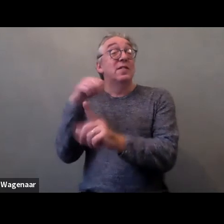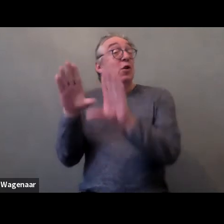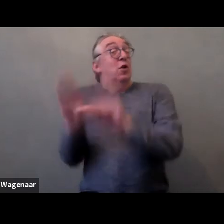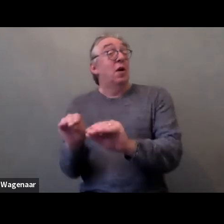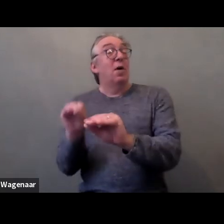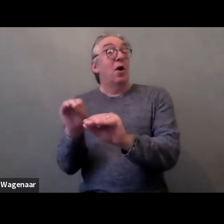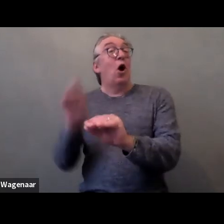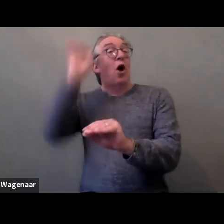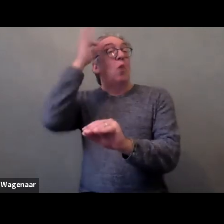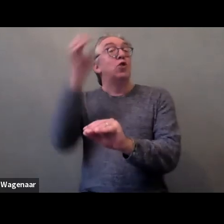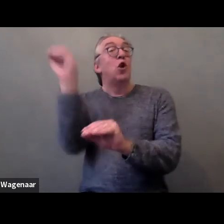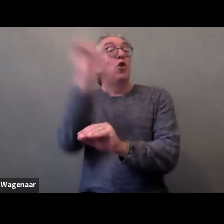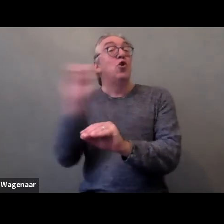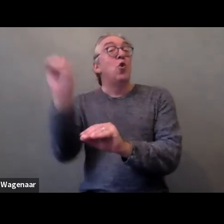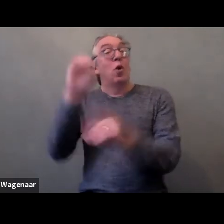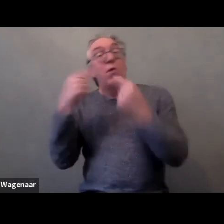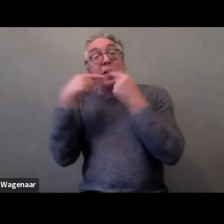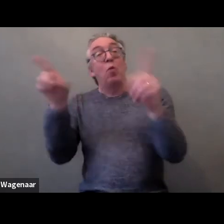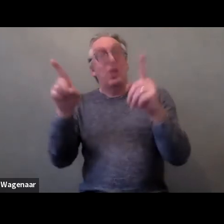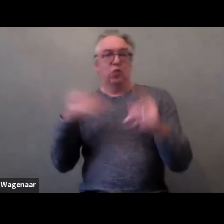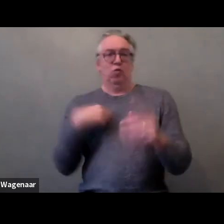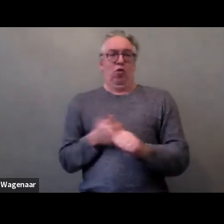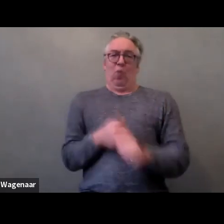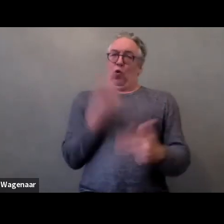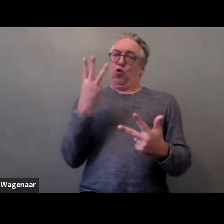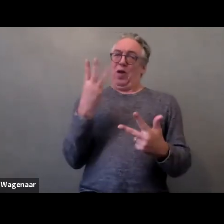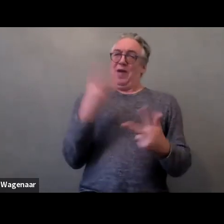In my speech, I’ll deal with the forced sterilization in Spain,